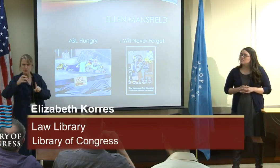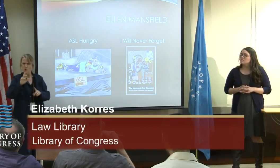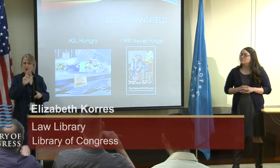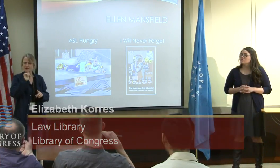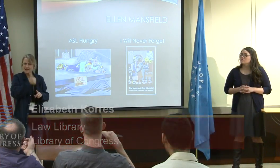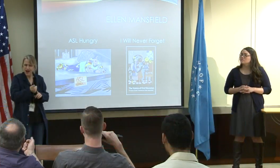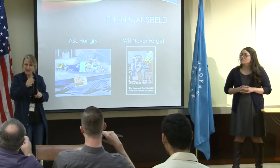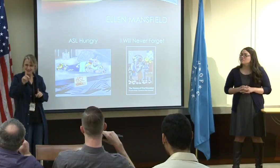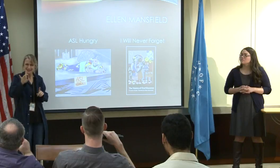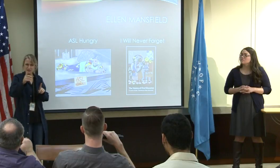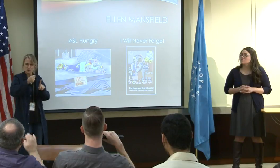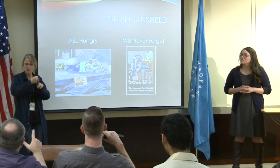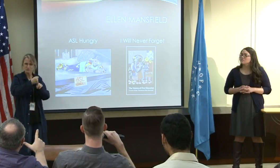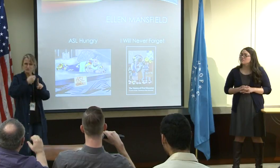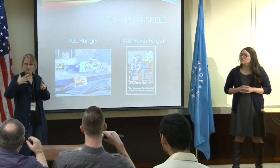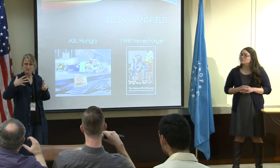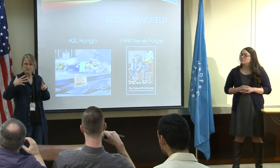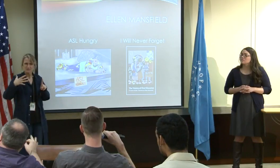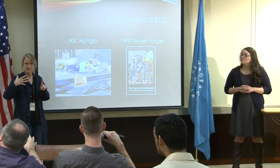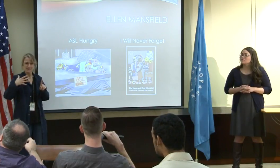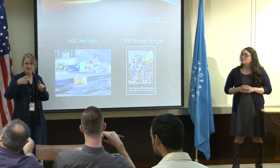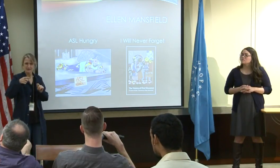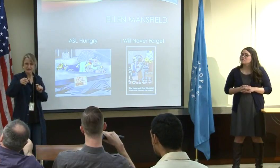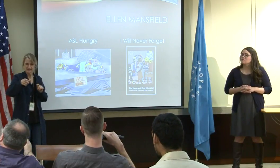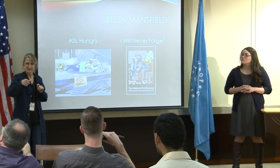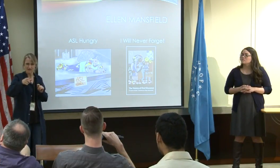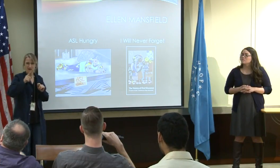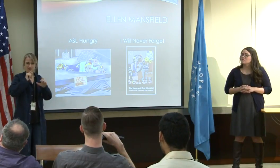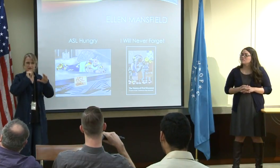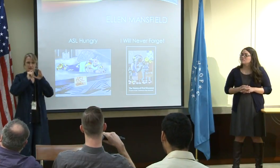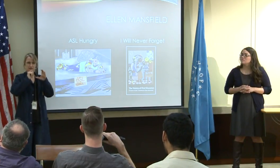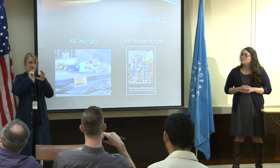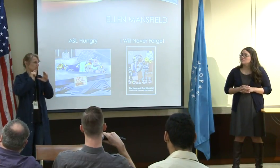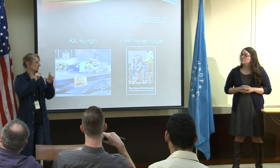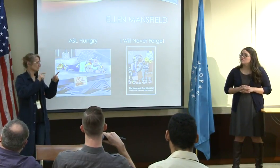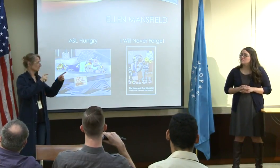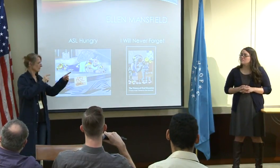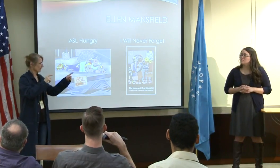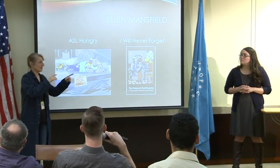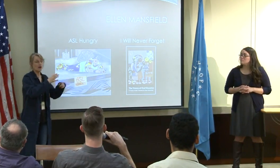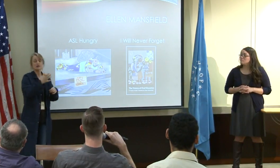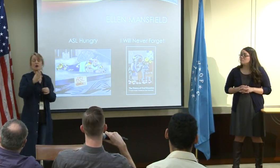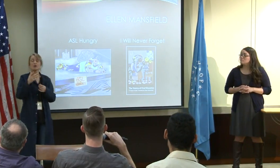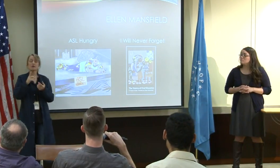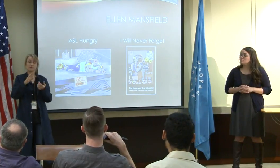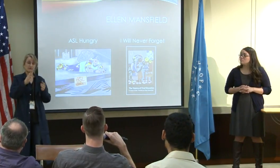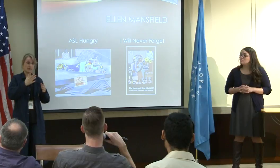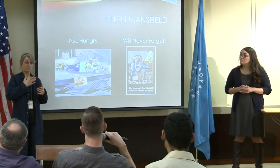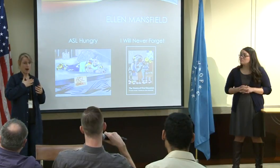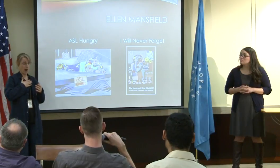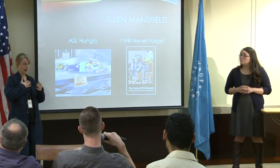if the interpreters, when the sign for TC, total communication, if the interpreters really portrayed what that means.